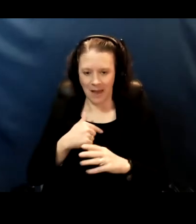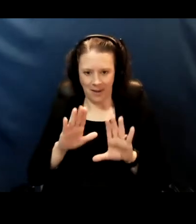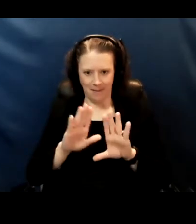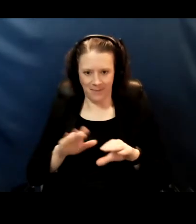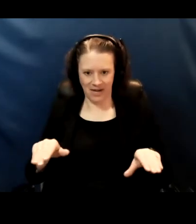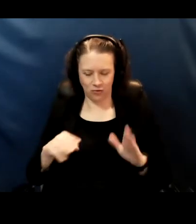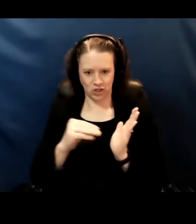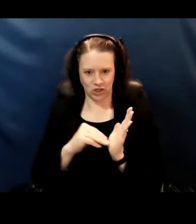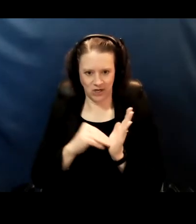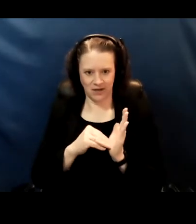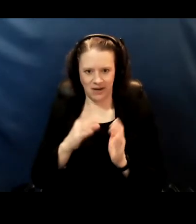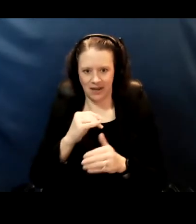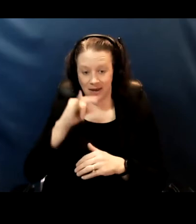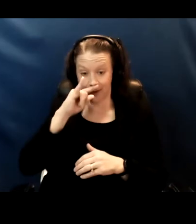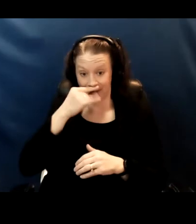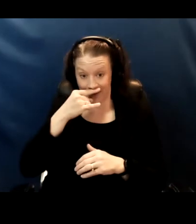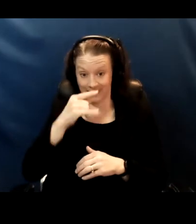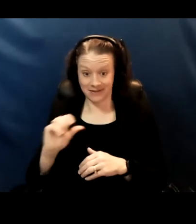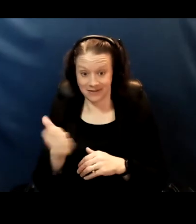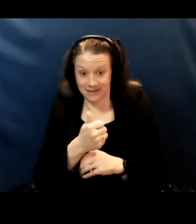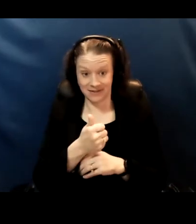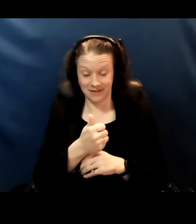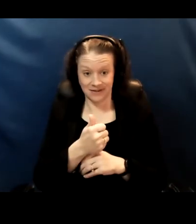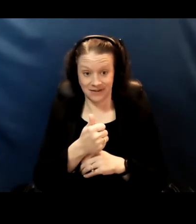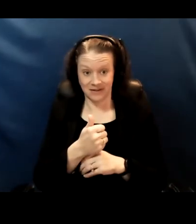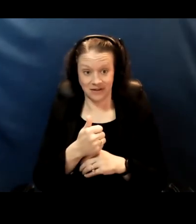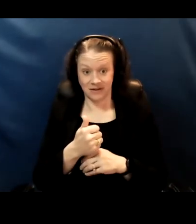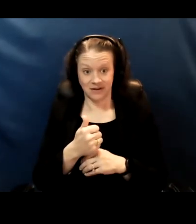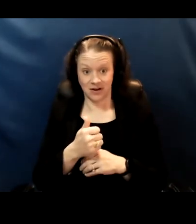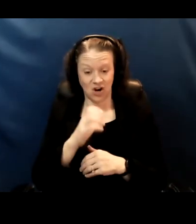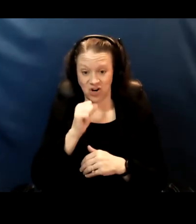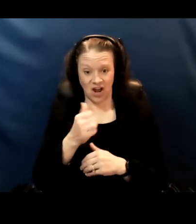and that kids are not good at transmitting the virus